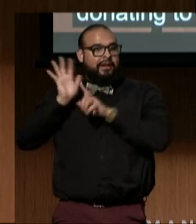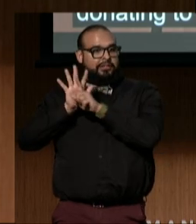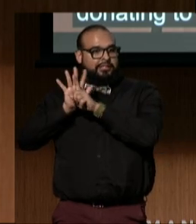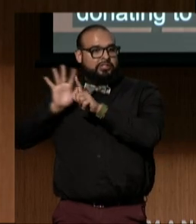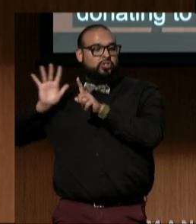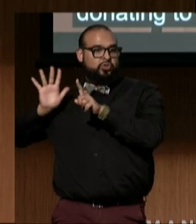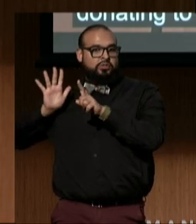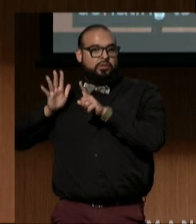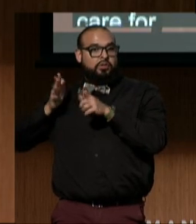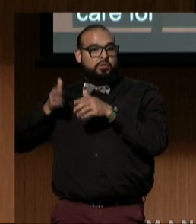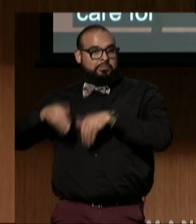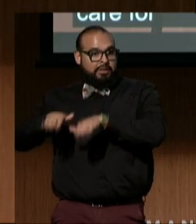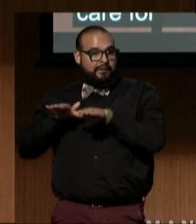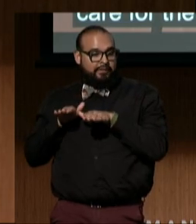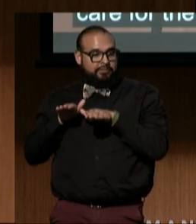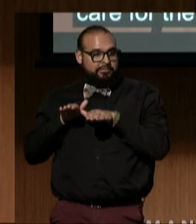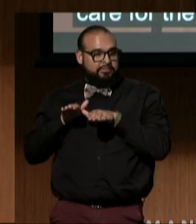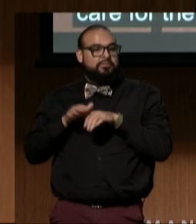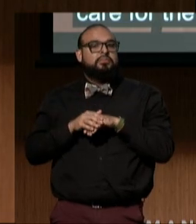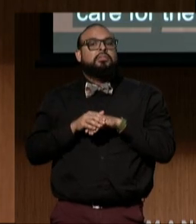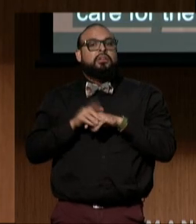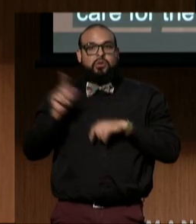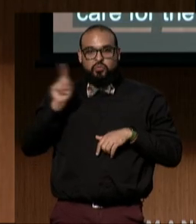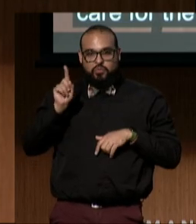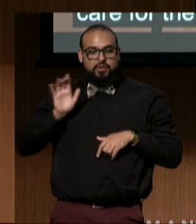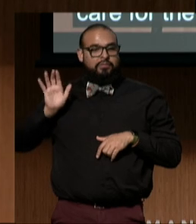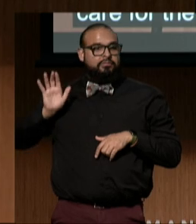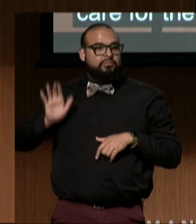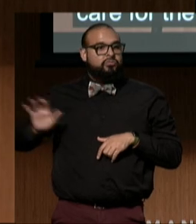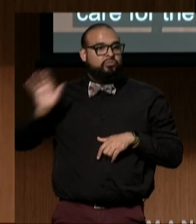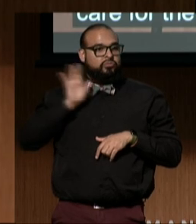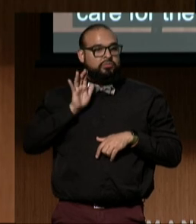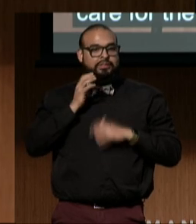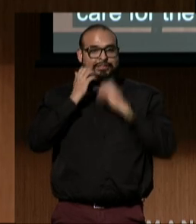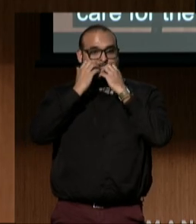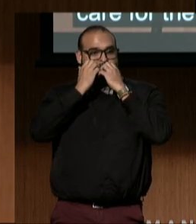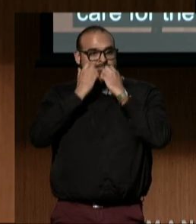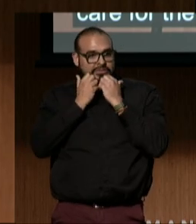are buried and where their sacred traditional knowledge